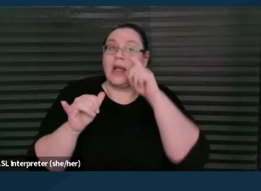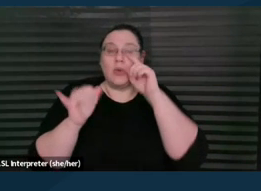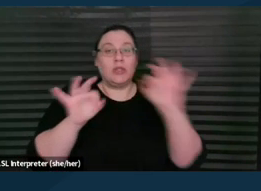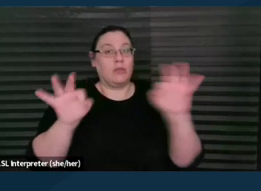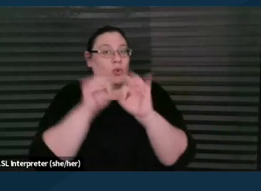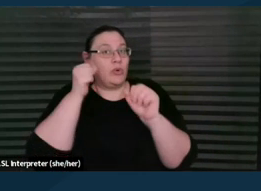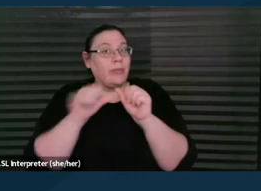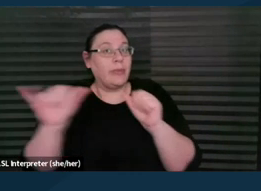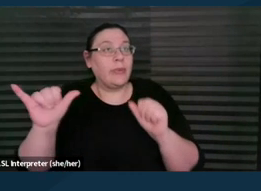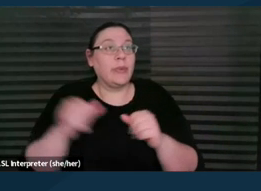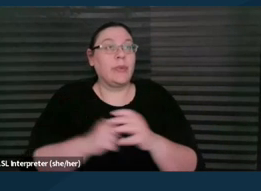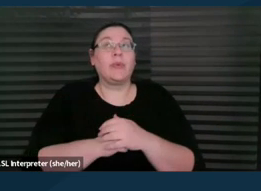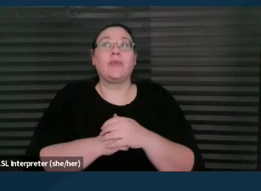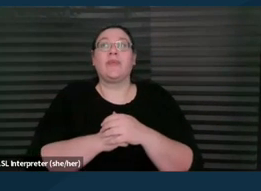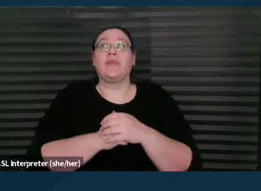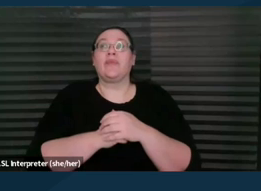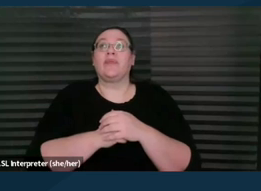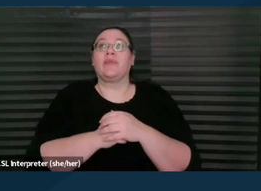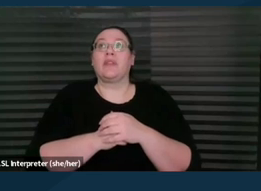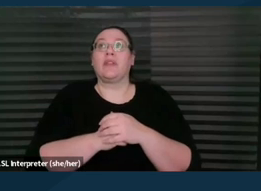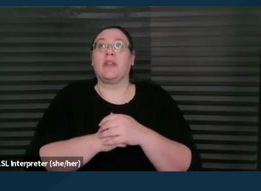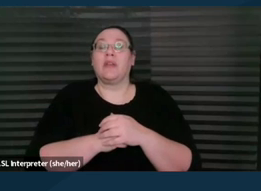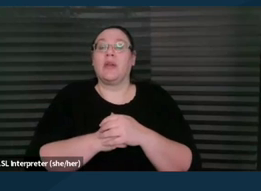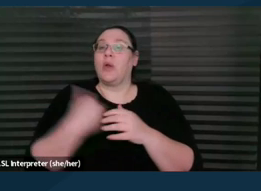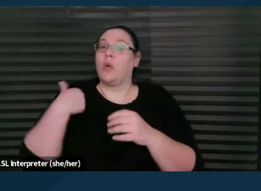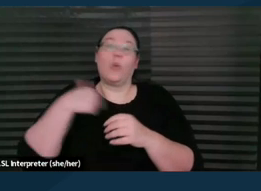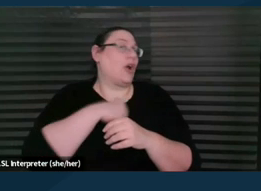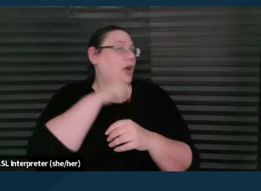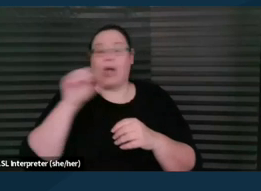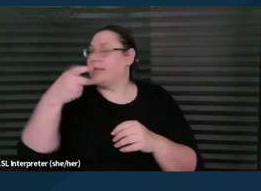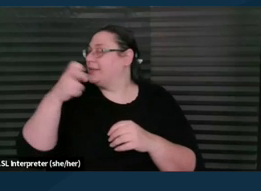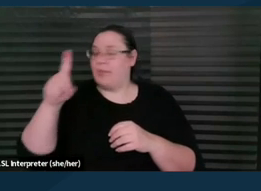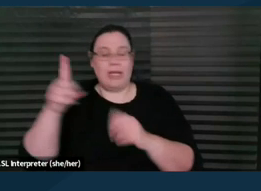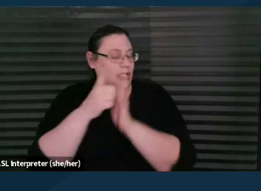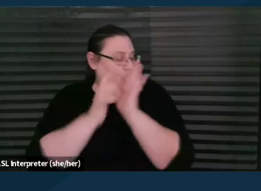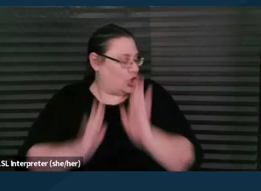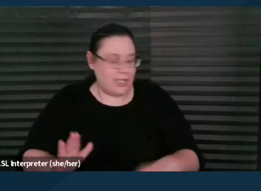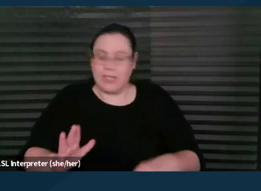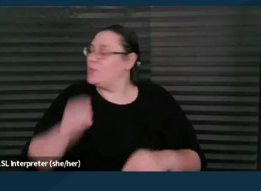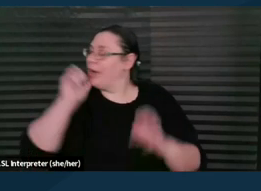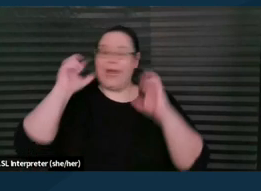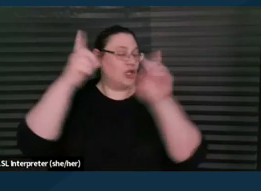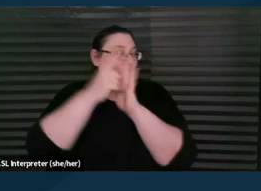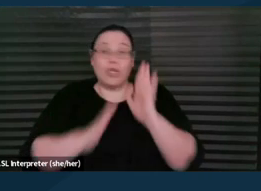that not only are we not special education or education attorneys, but we're also not family court attorneys